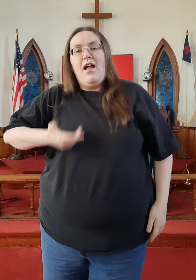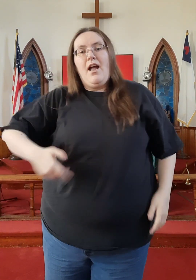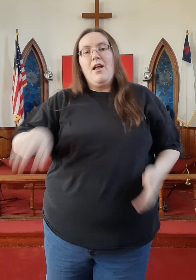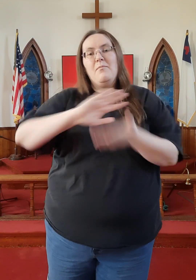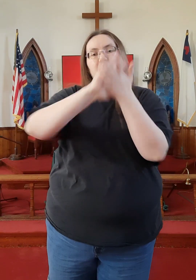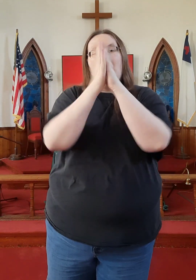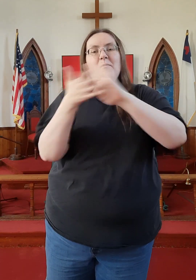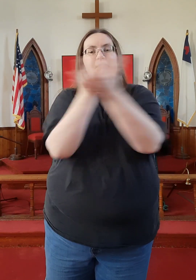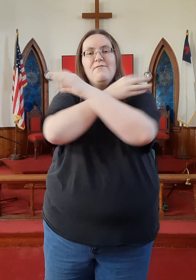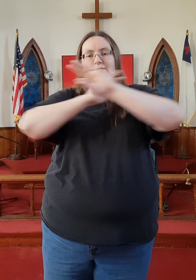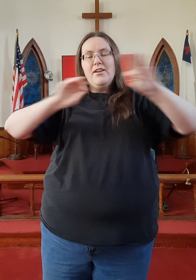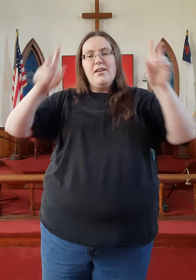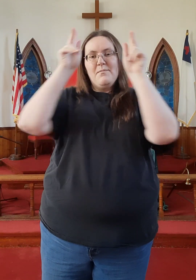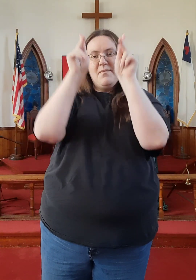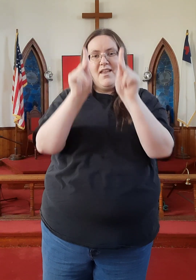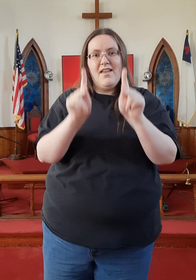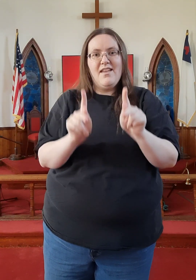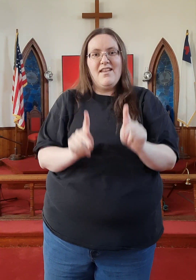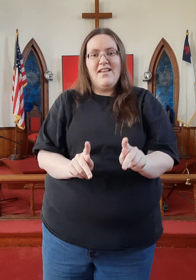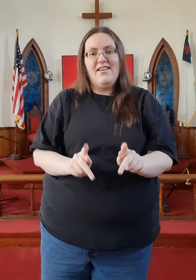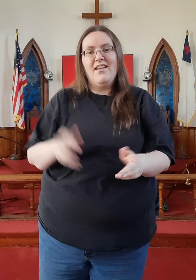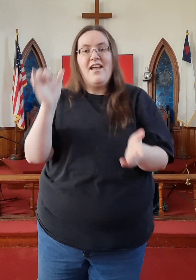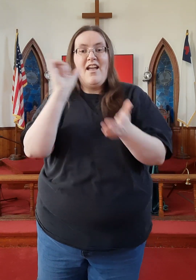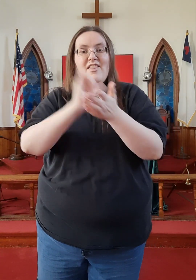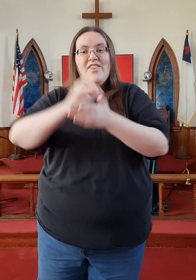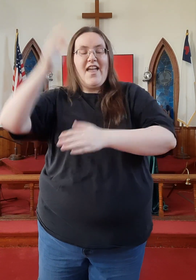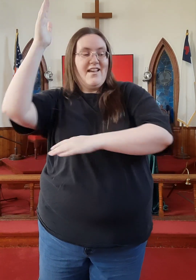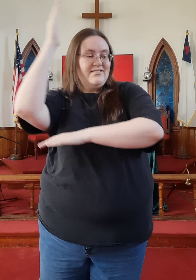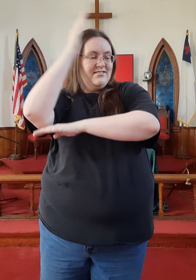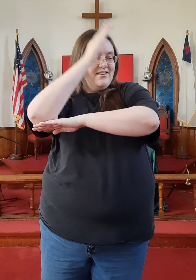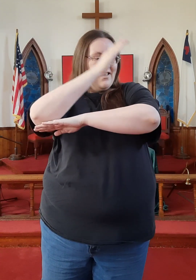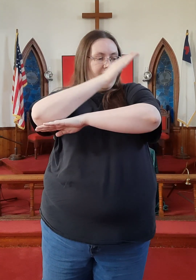And I became a free man that day